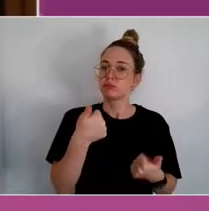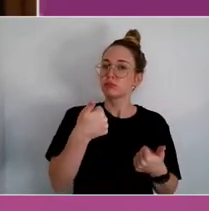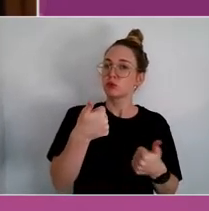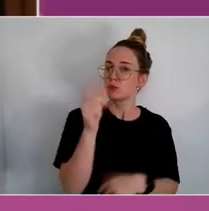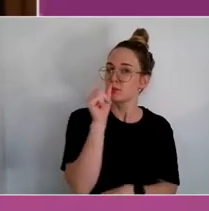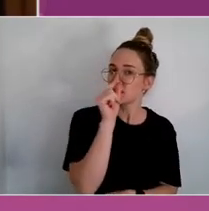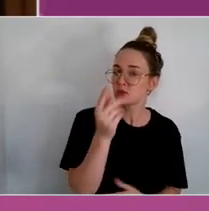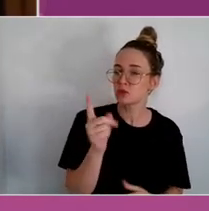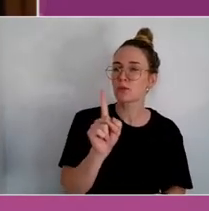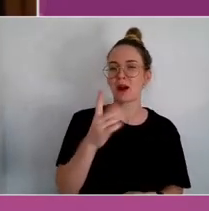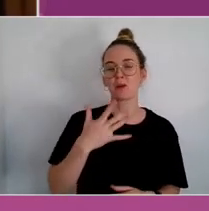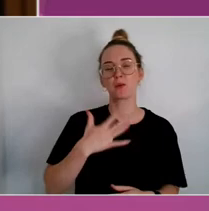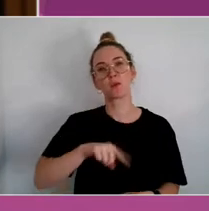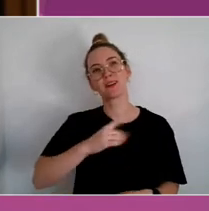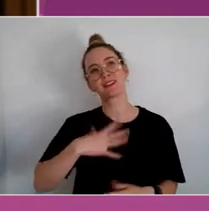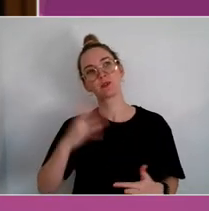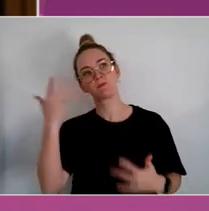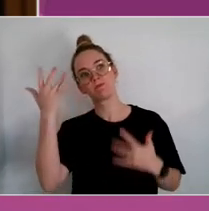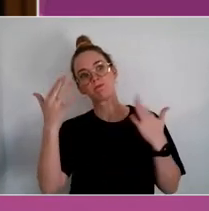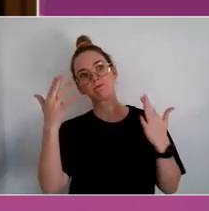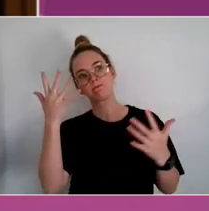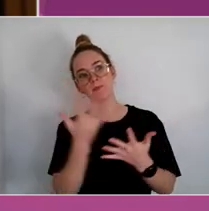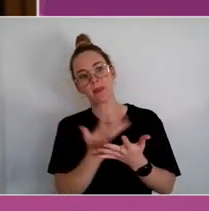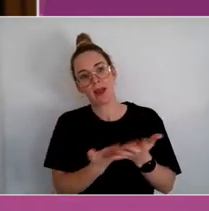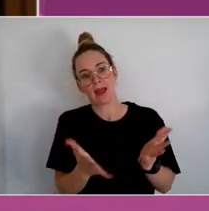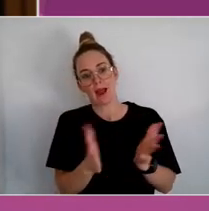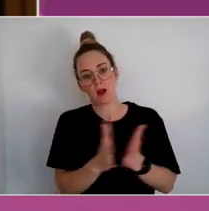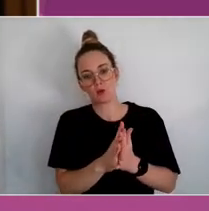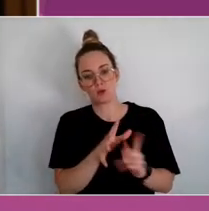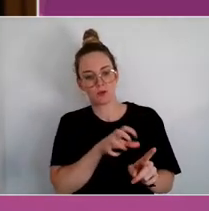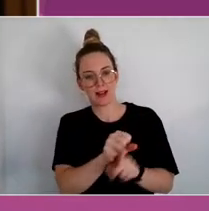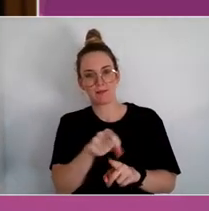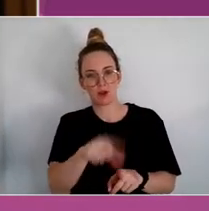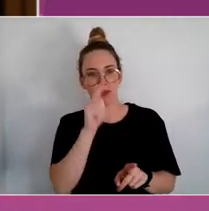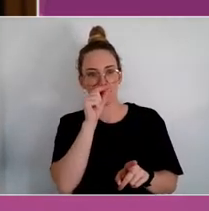we harness that potential. It doesn't always work, right?